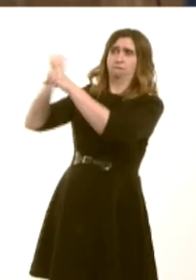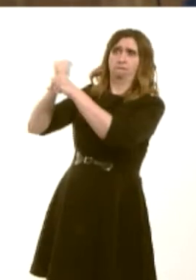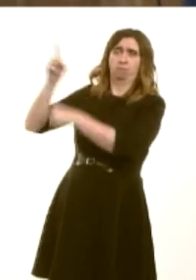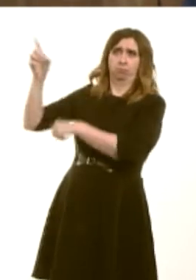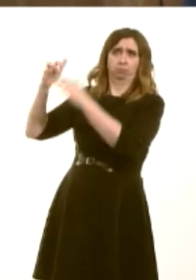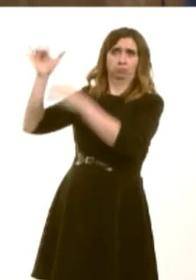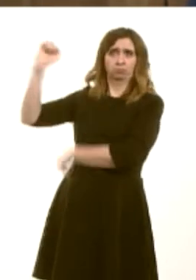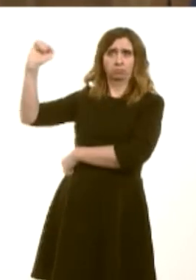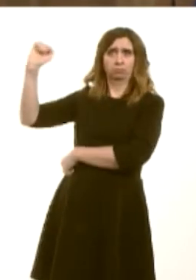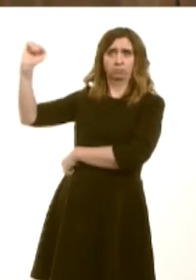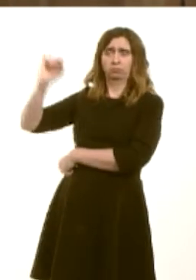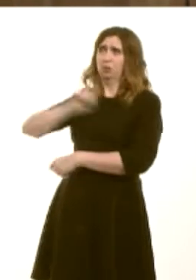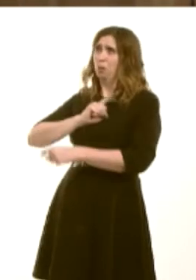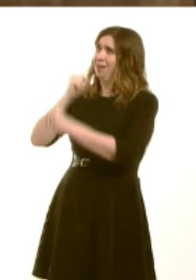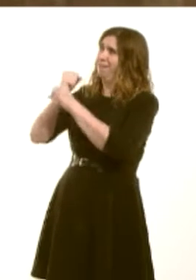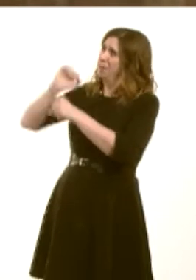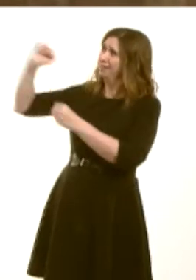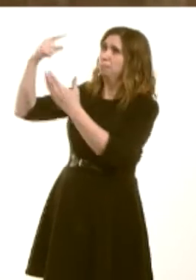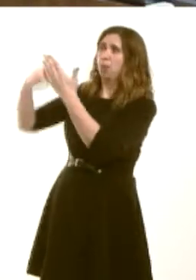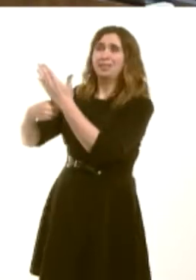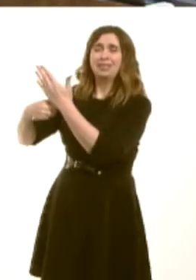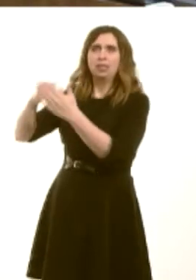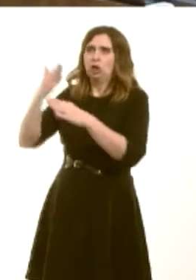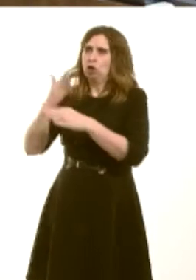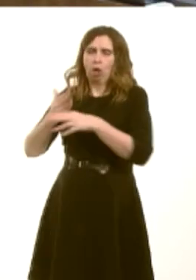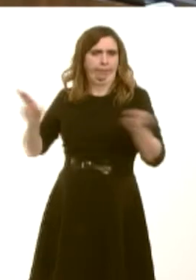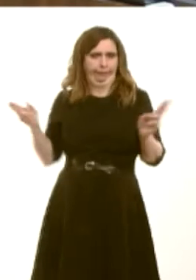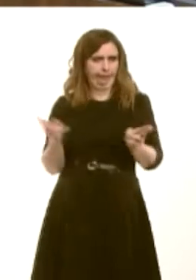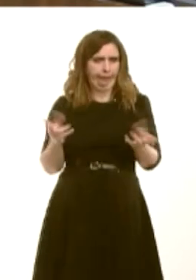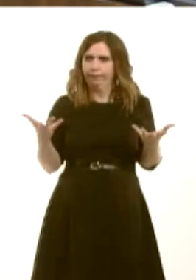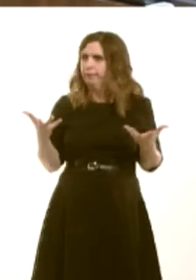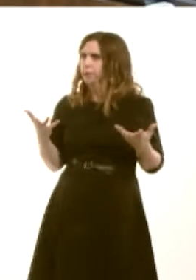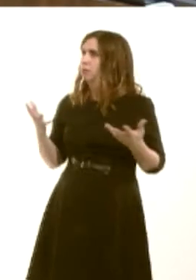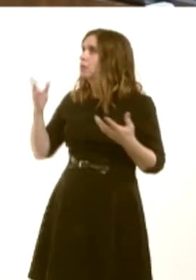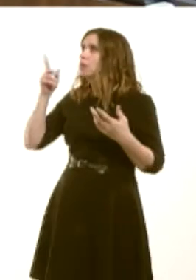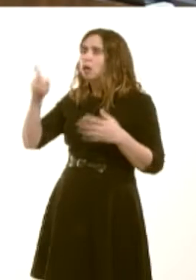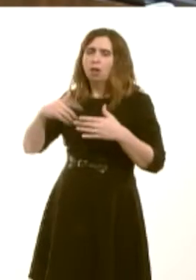the policies of the UK Government not providing people with light at the end of the tunnel,